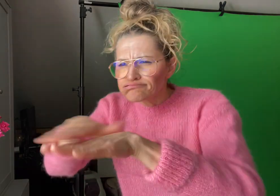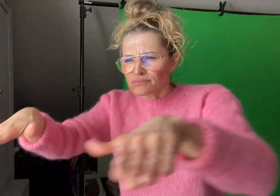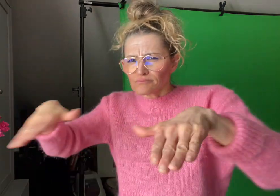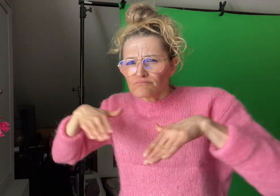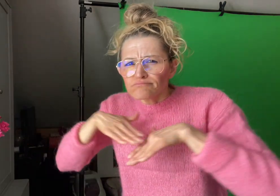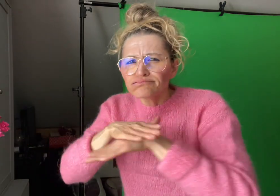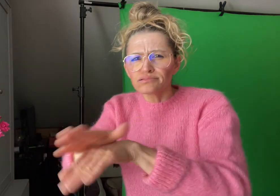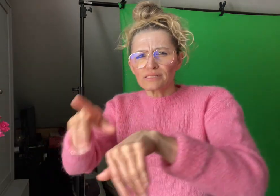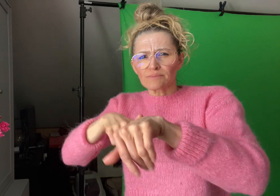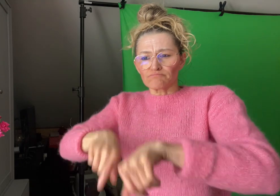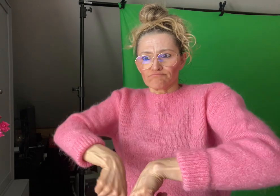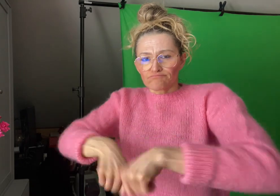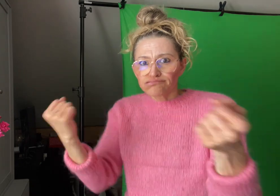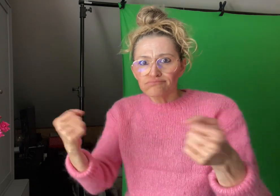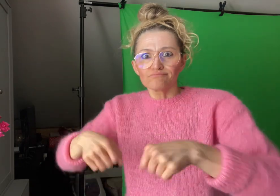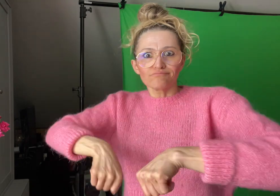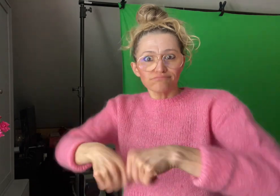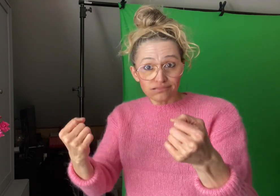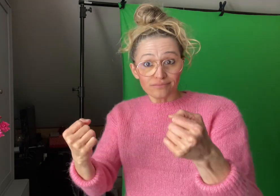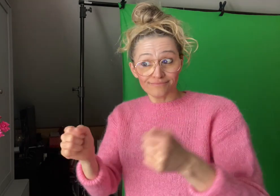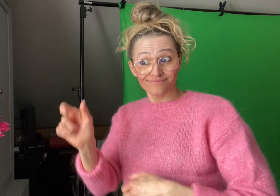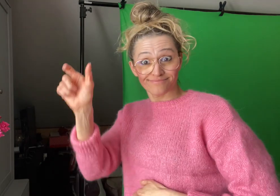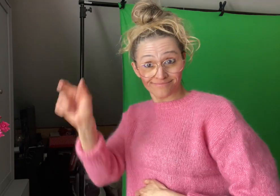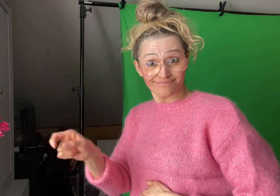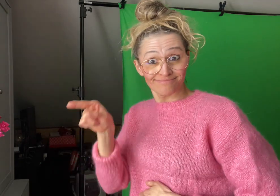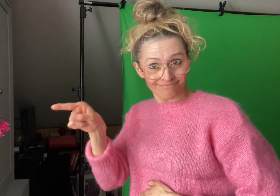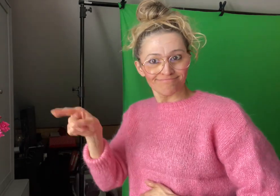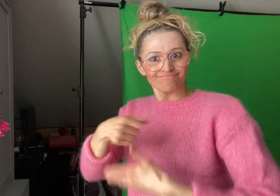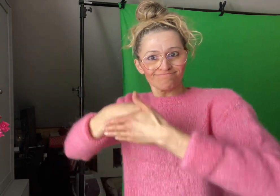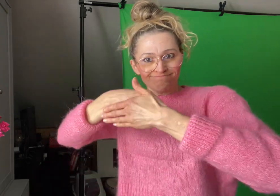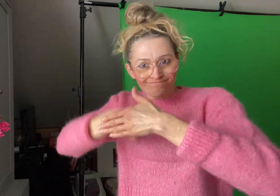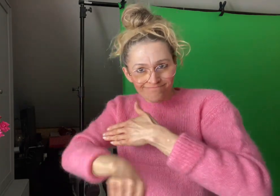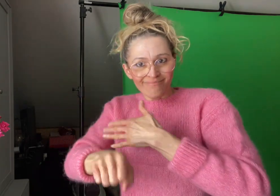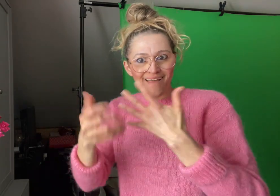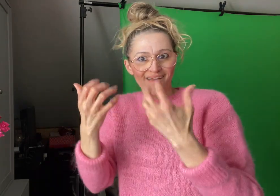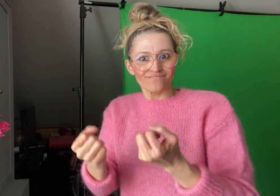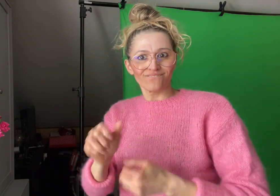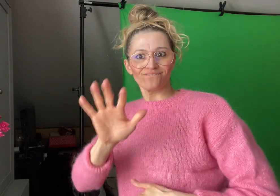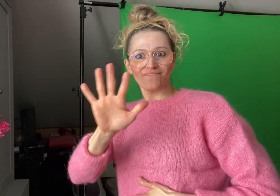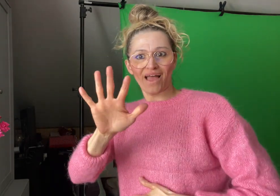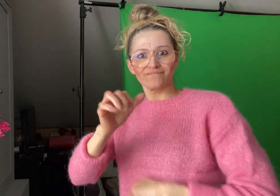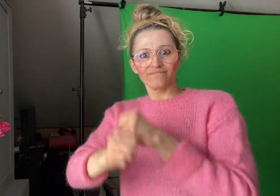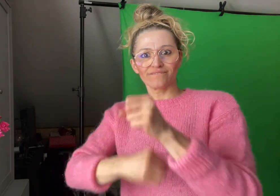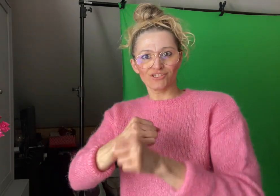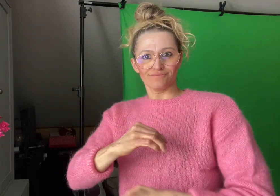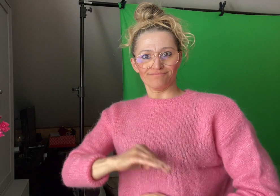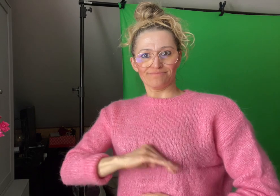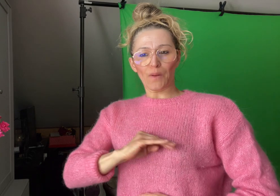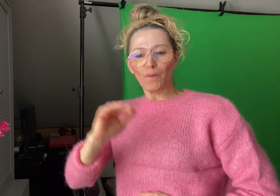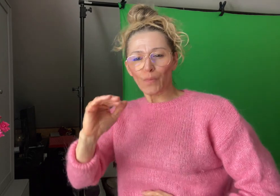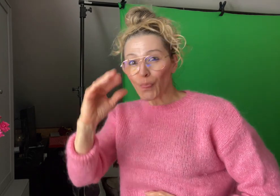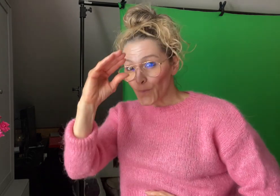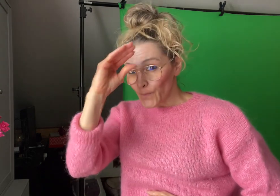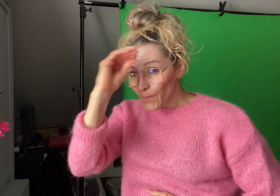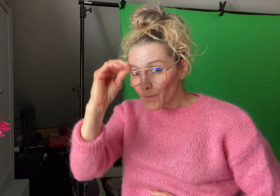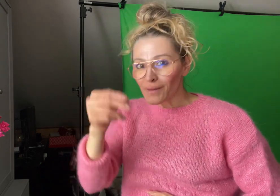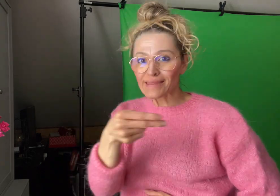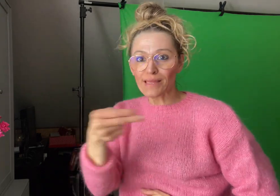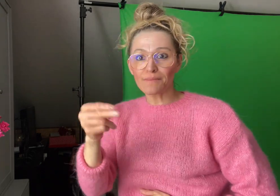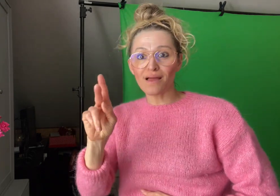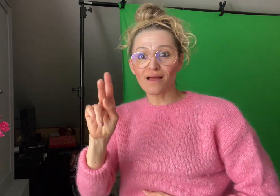swimming record-breaker, and her 5-year old Deaf son Kyle walked